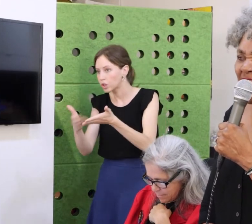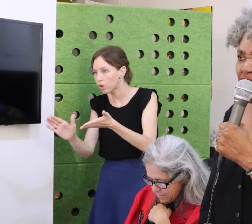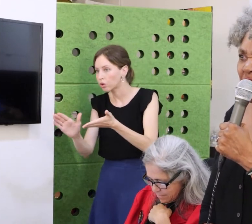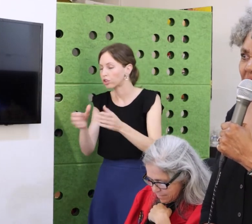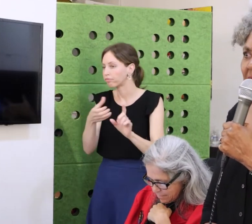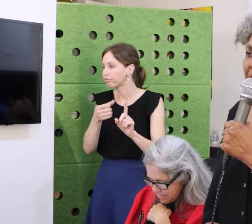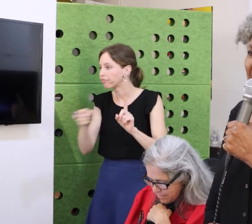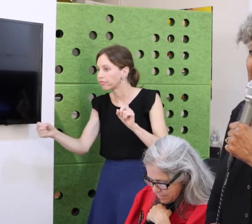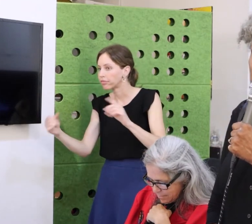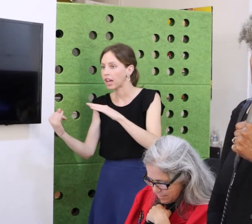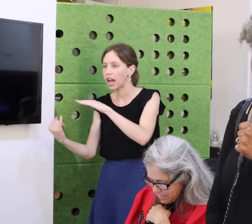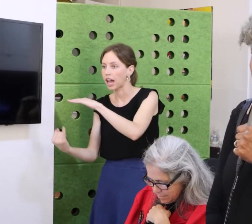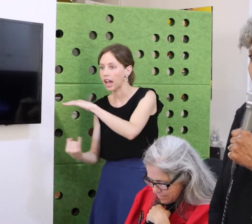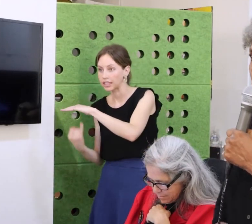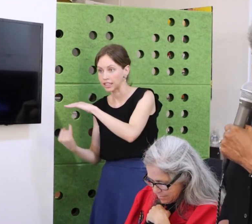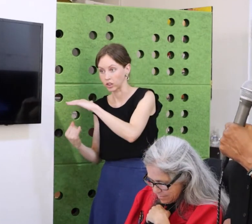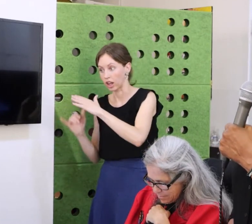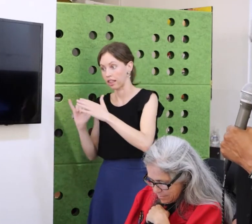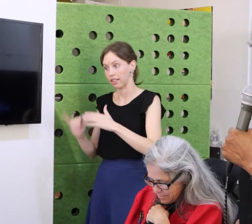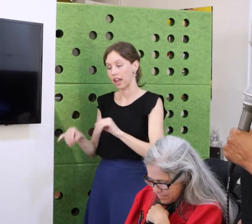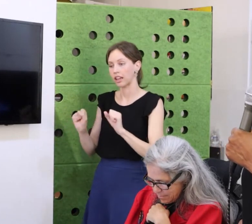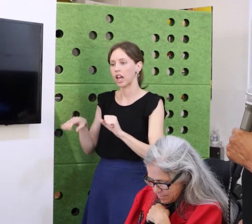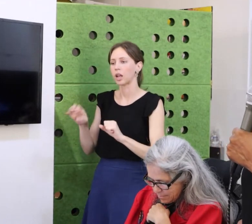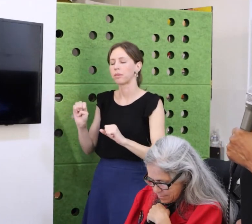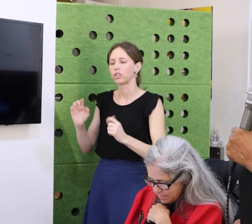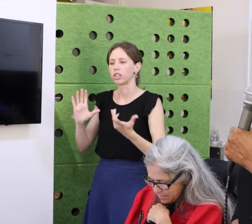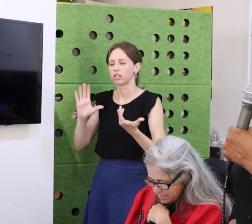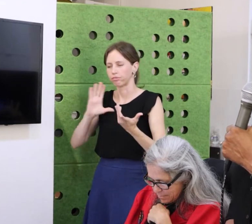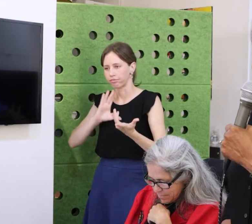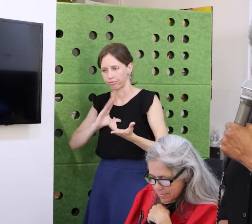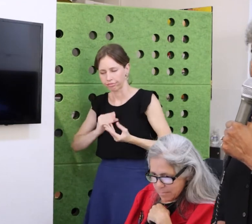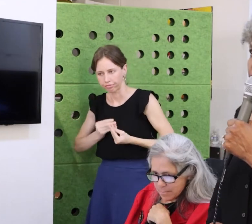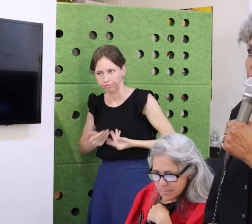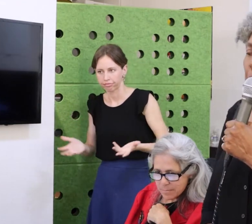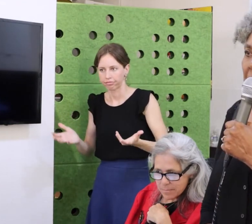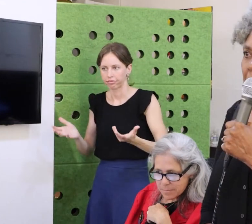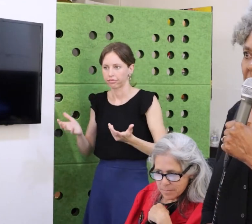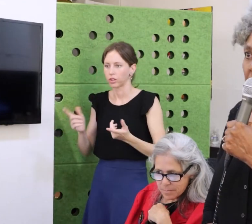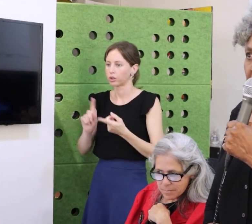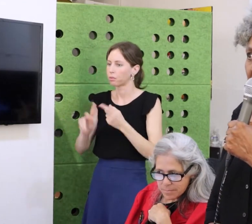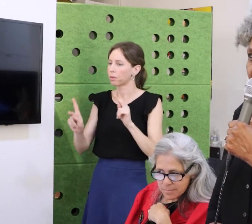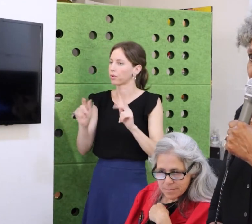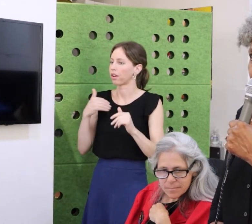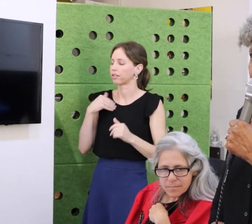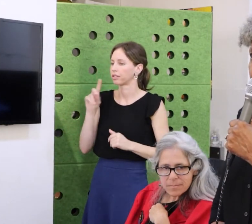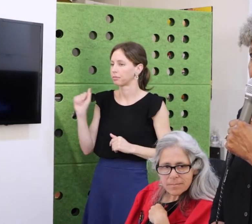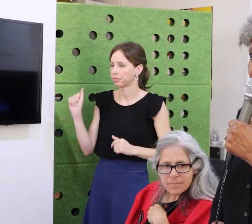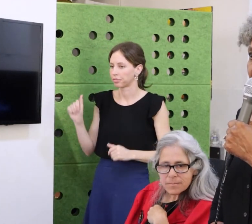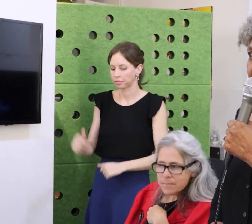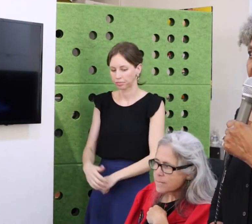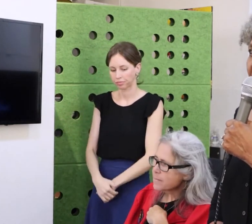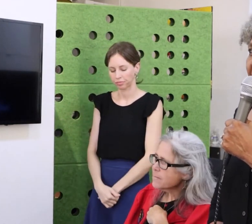This belief is why we make sure that the benefit we need does